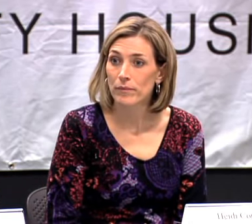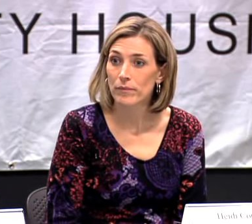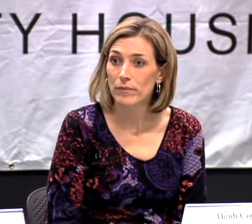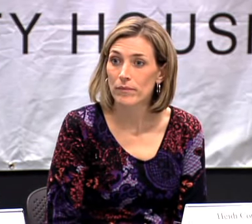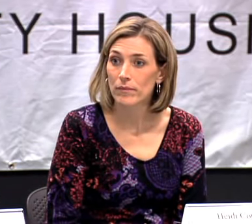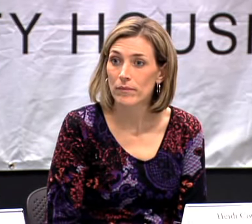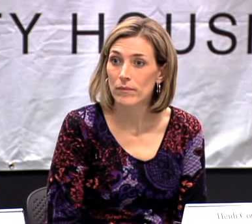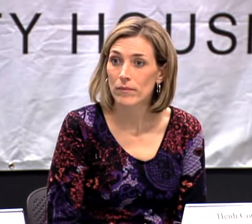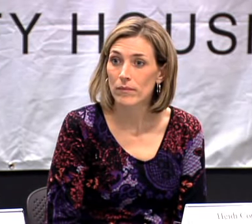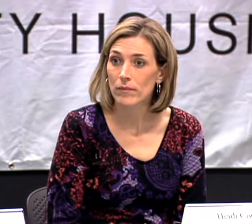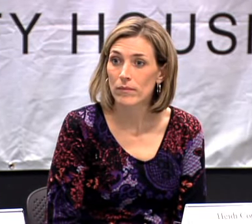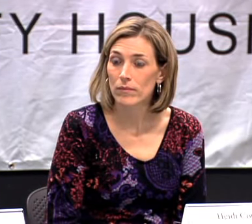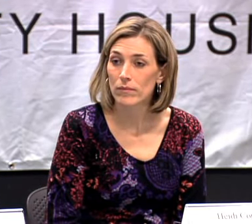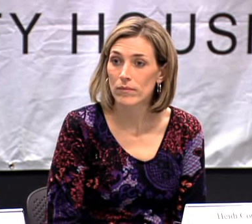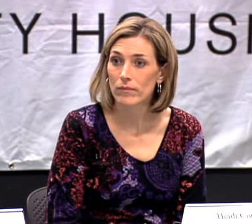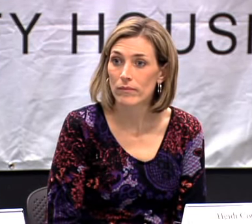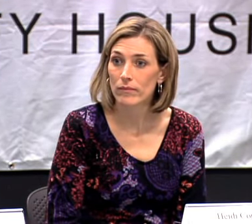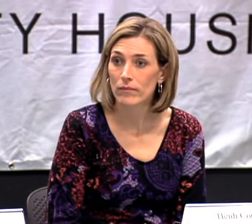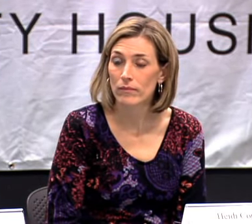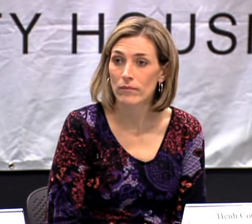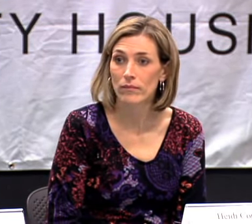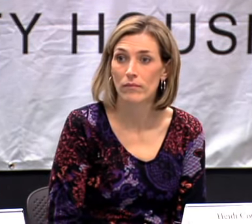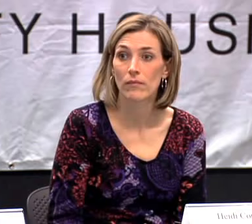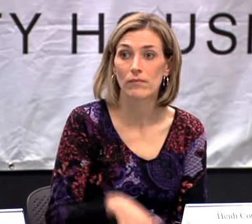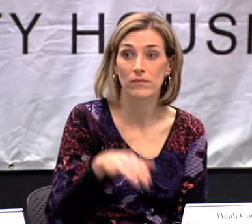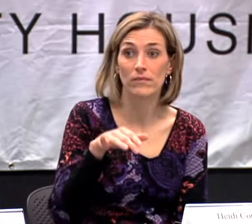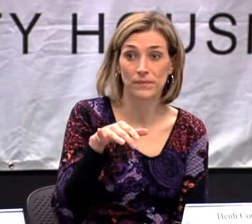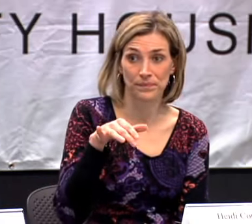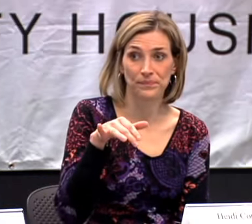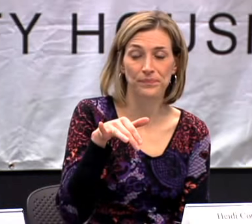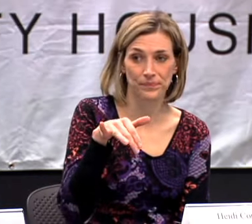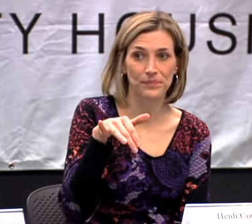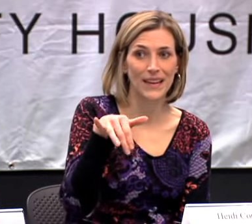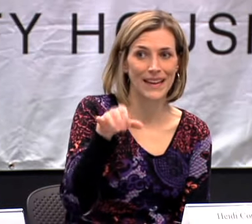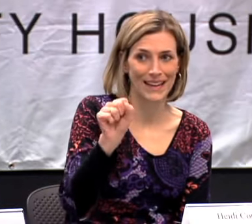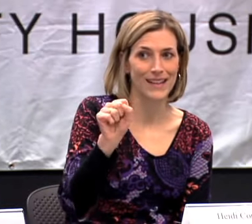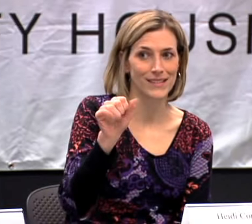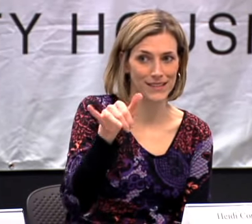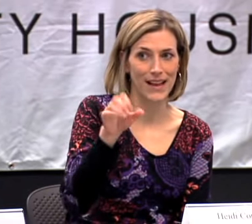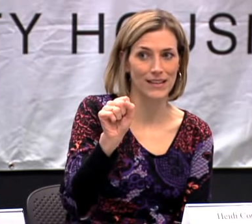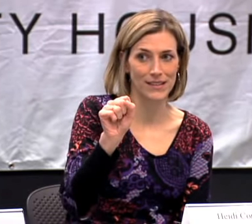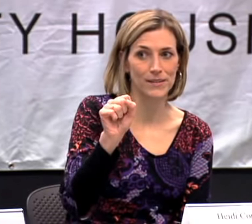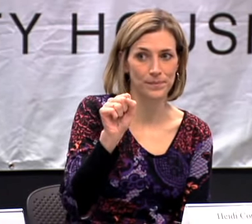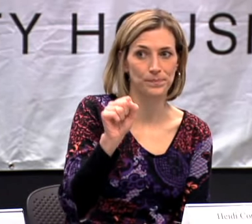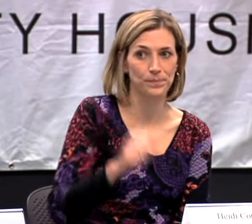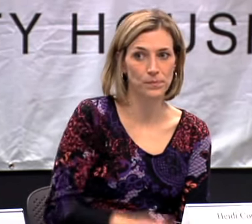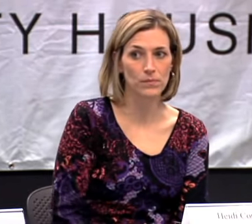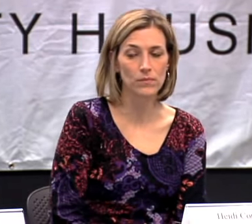WERE YOUR PARENTS VERY SUPPORTIVE OF YOU WHEN YOU HAD YOUR FIRST COCHLEAR IMPLANT? YES. YES.